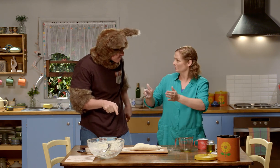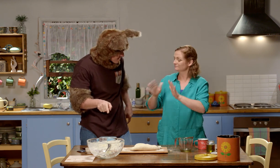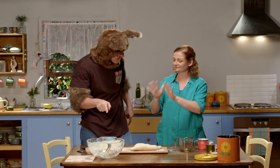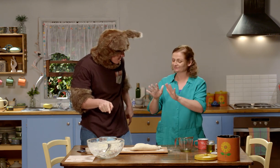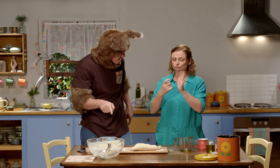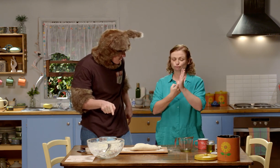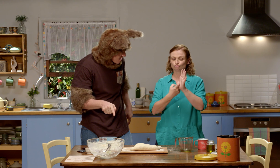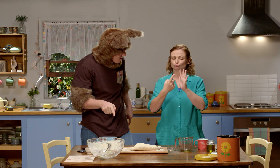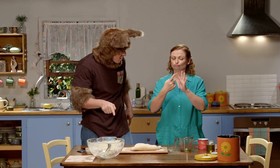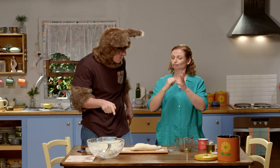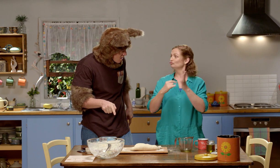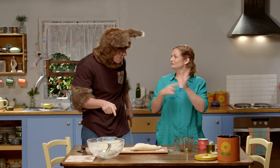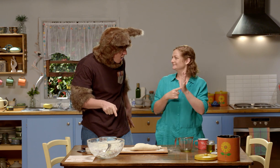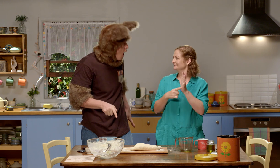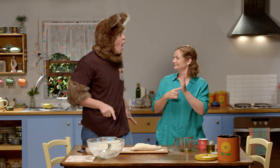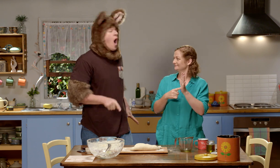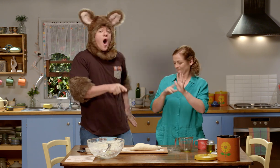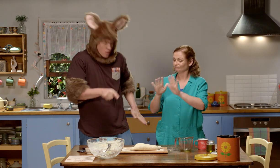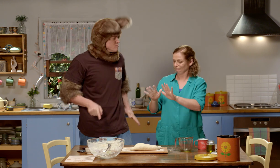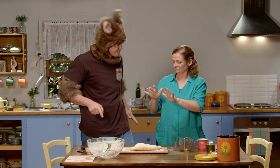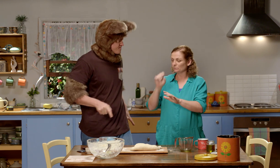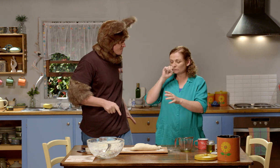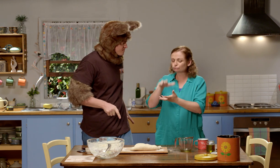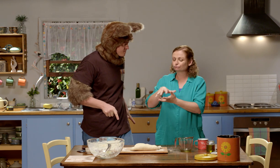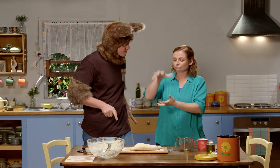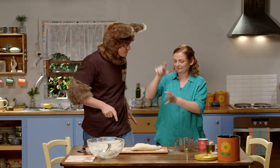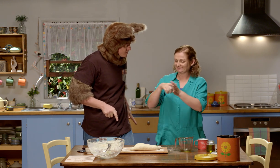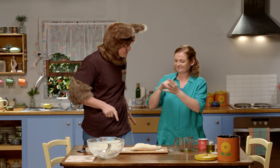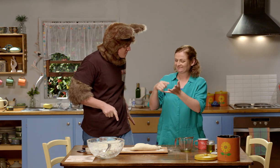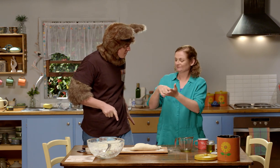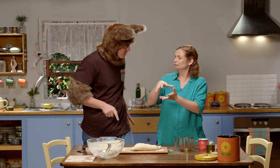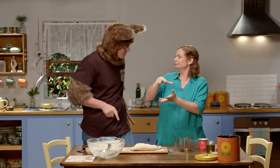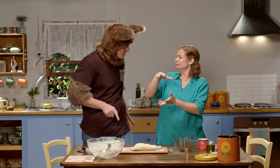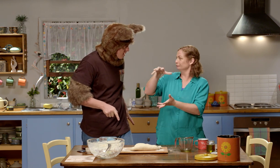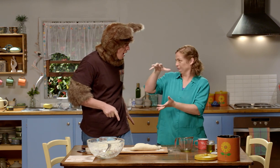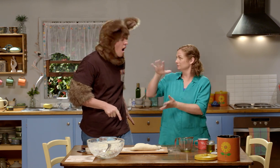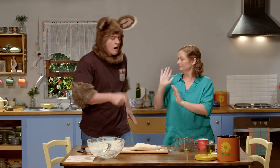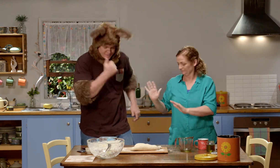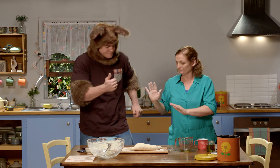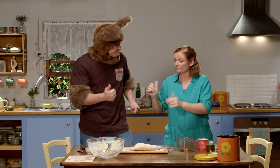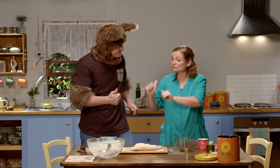We need to put it back in the bowl to rest. While it rests, the yeast will make it grow bigger,